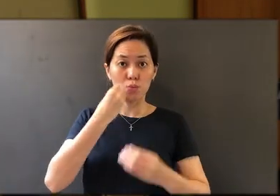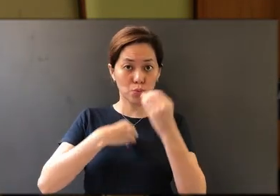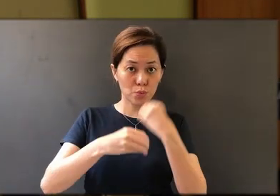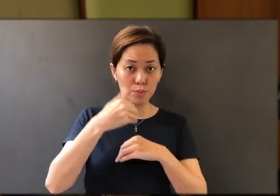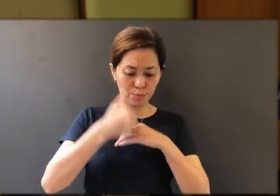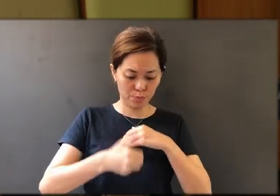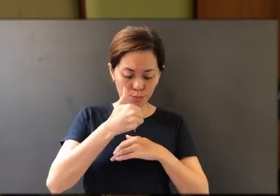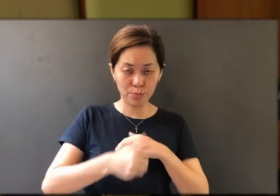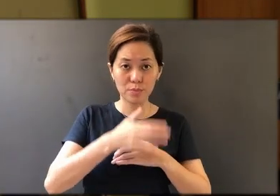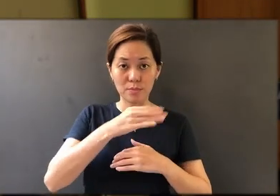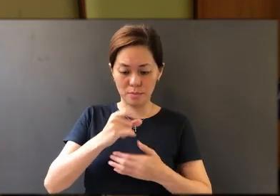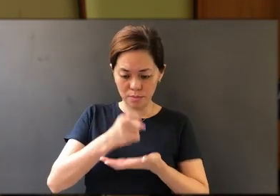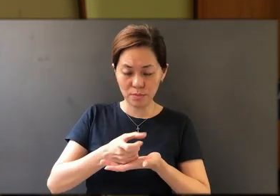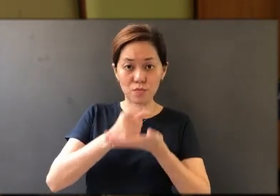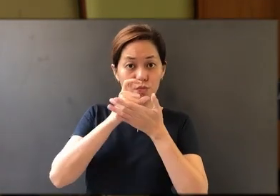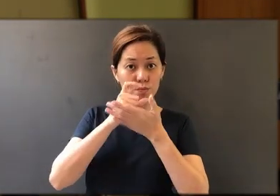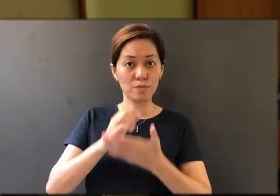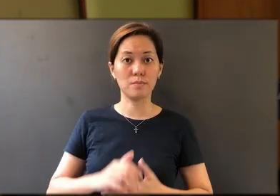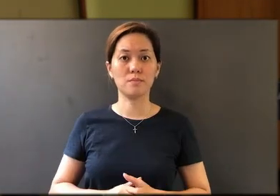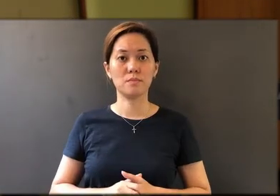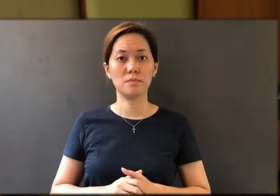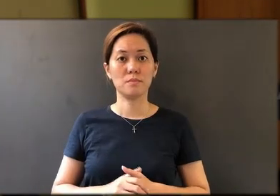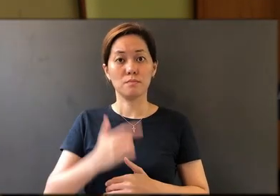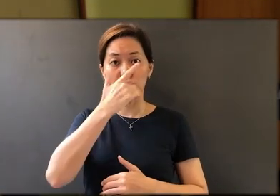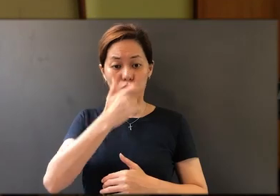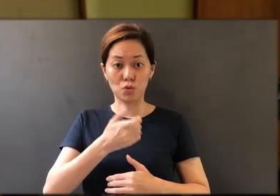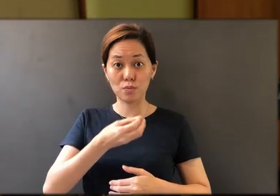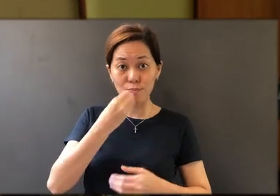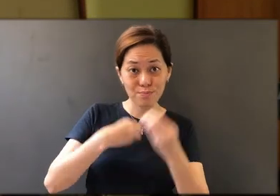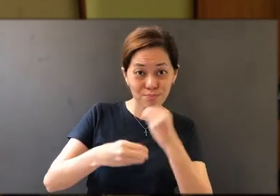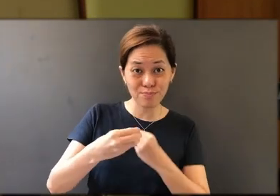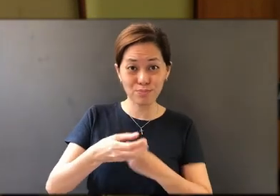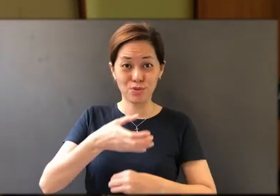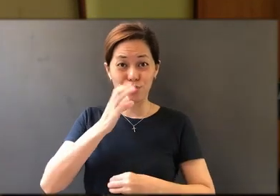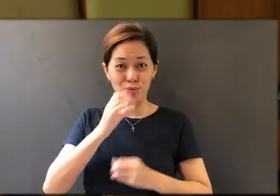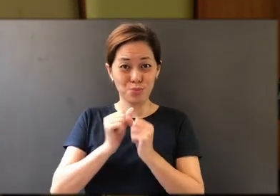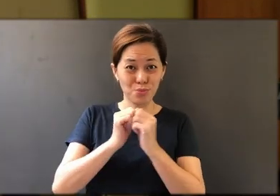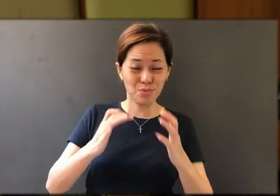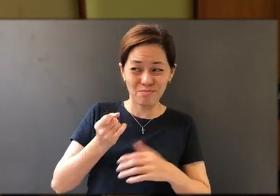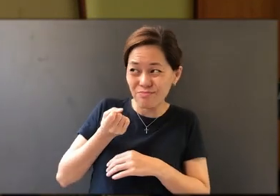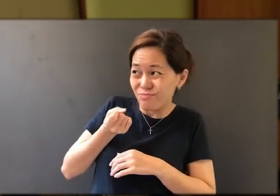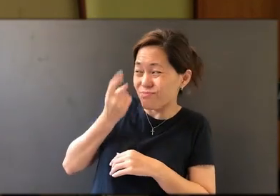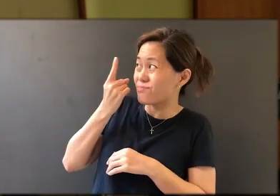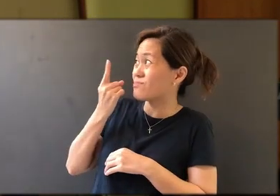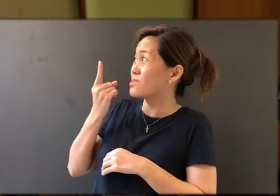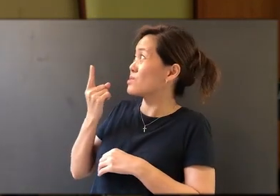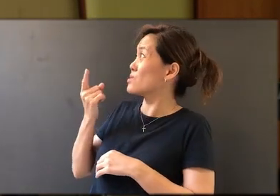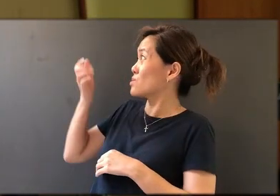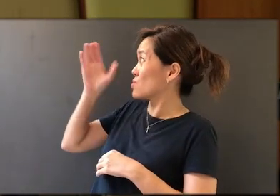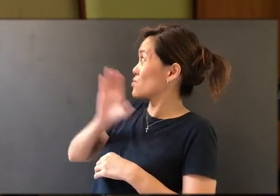of the bread and drink from the cup. For those who eat and drink without discerning the body of Christ